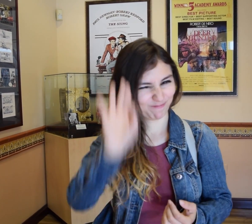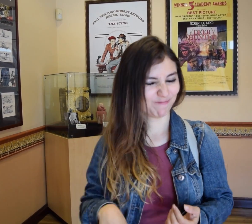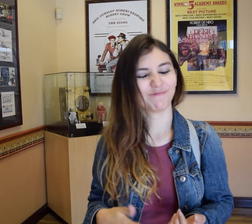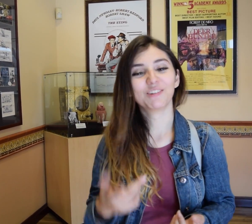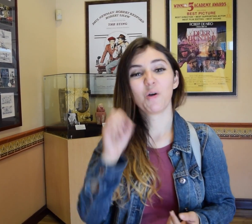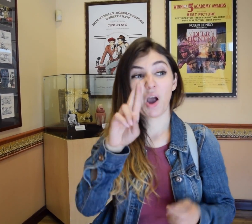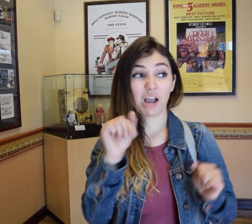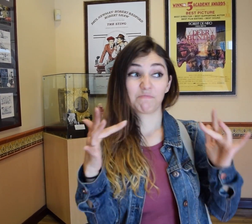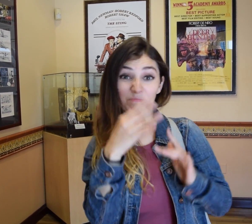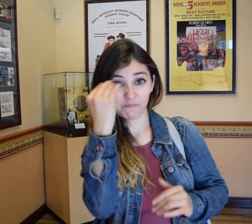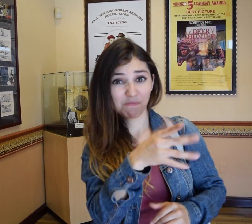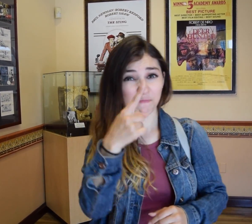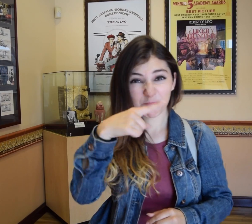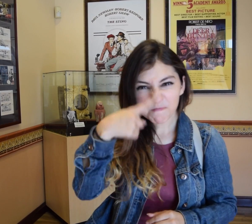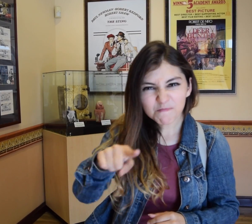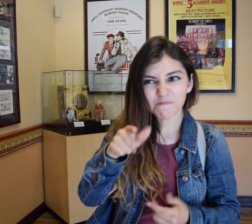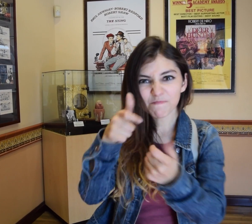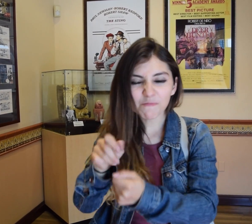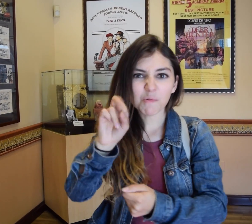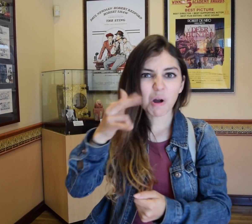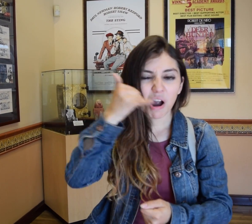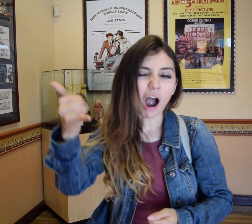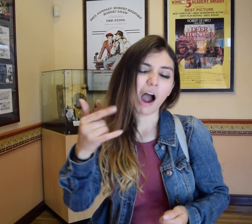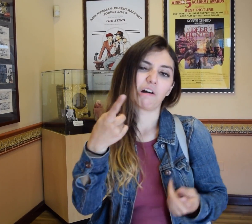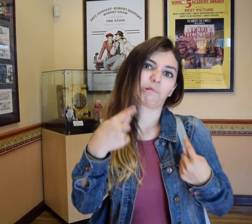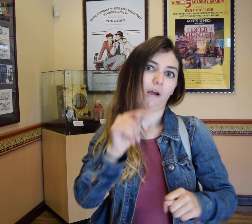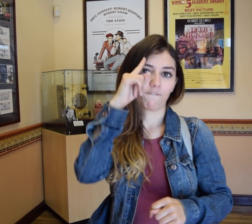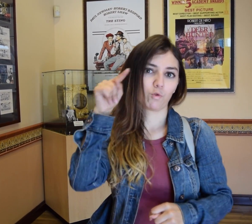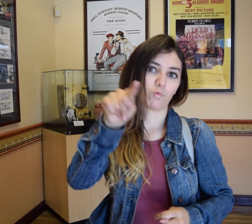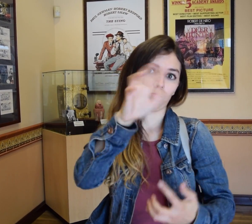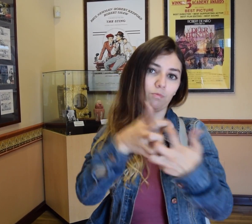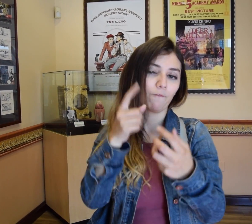But I am sure if you ask them to call or text for you, they would try for you in order to accommodate